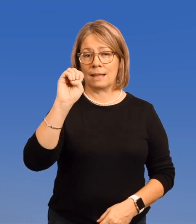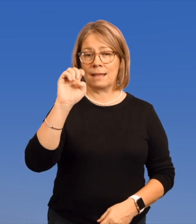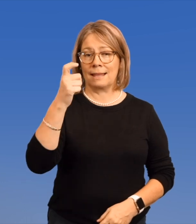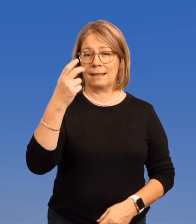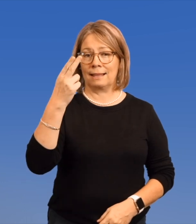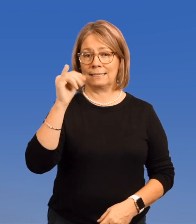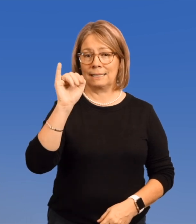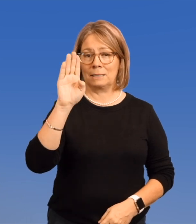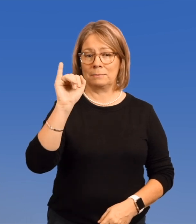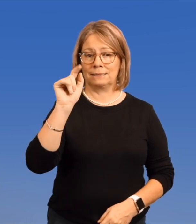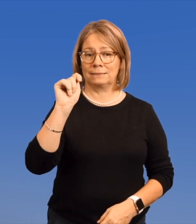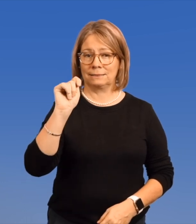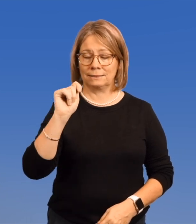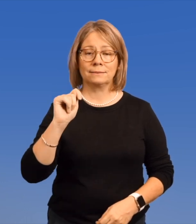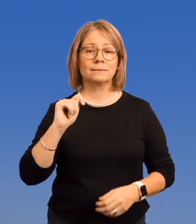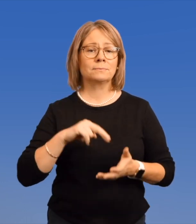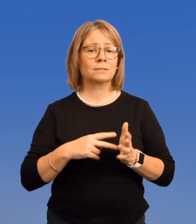Exhibit --